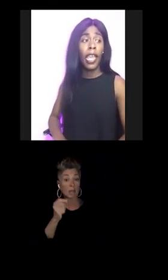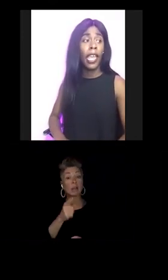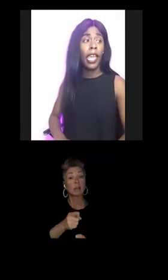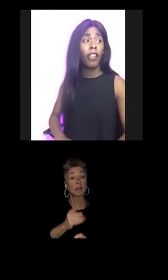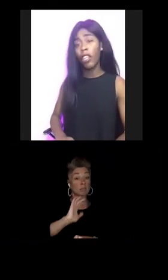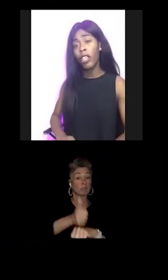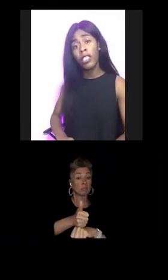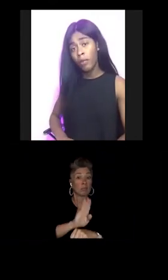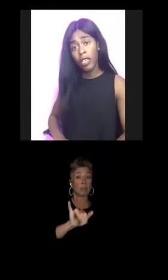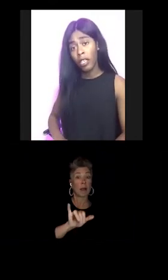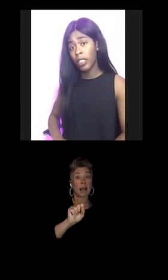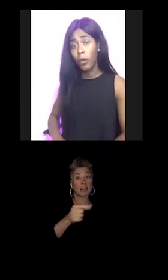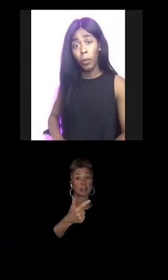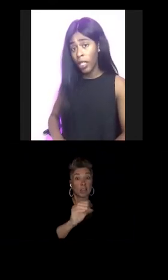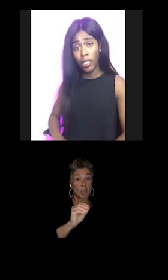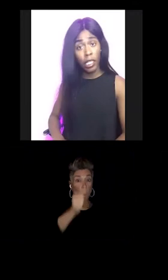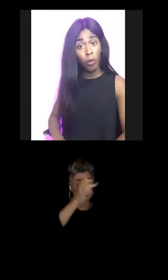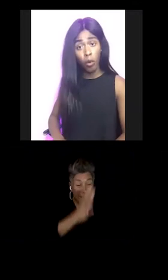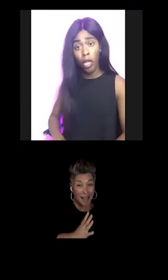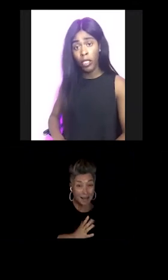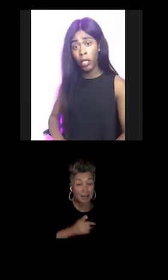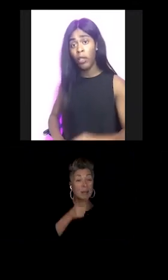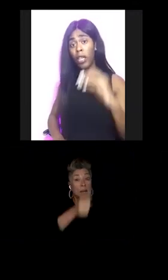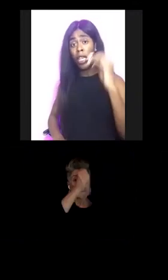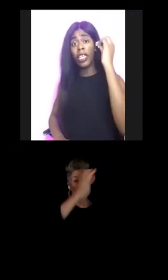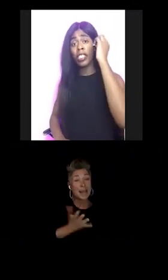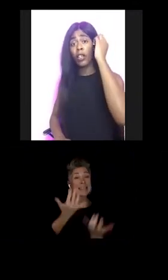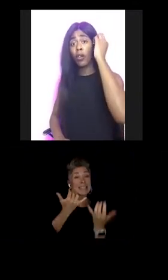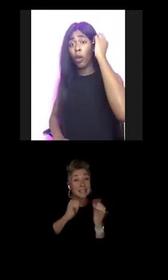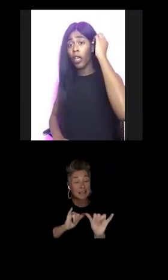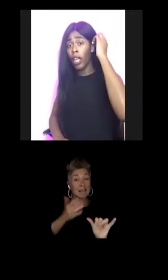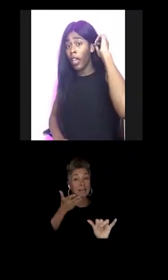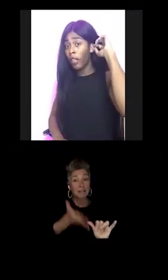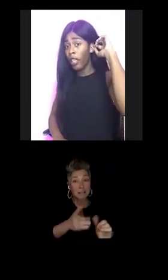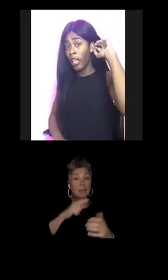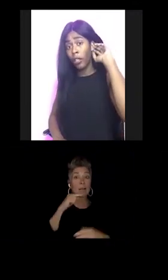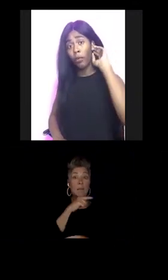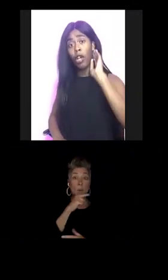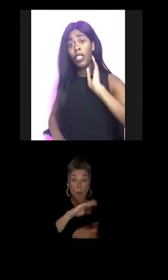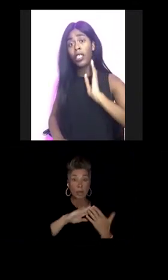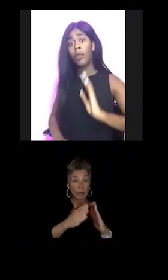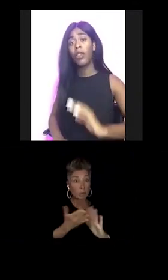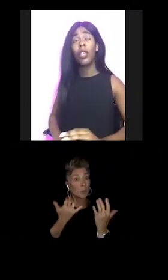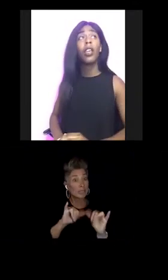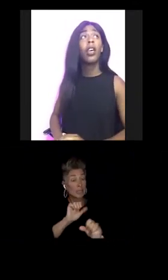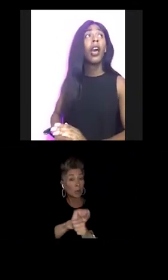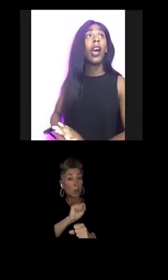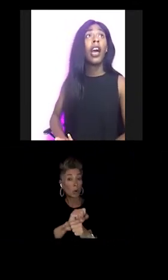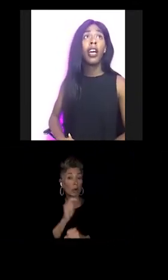and these men are still present in Milwaukee's community. They still work heavily in Milwaukee's community.